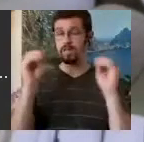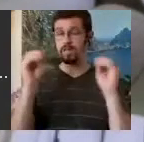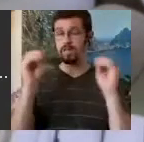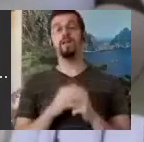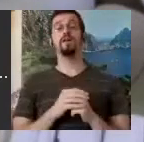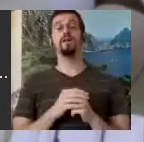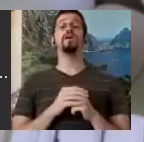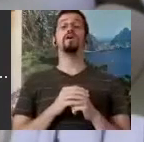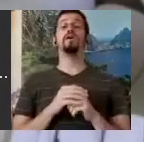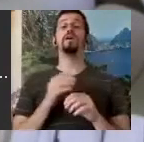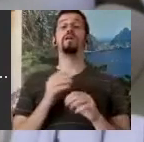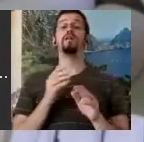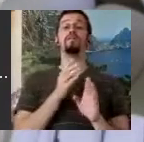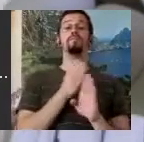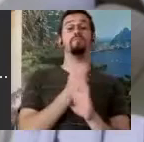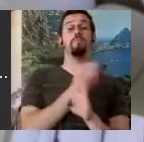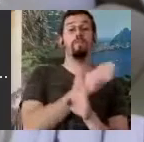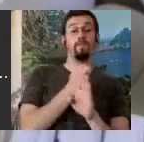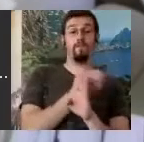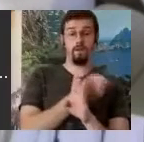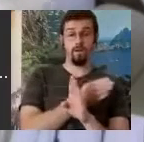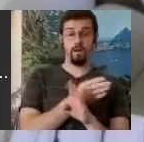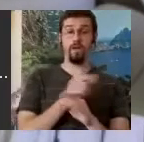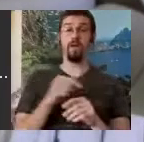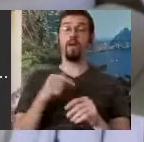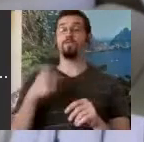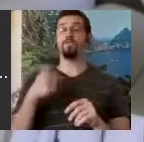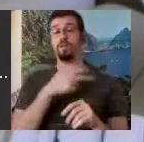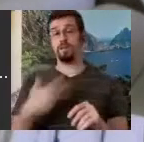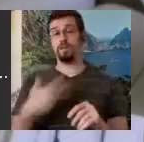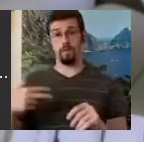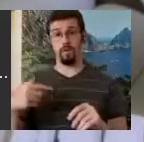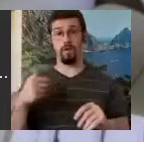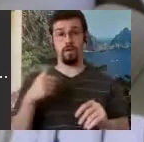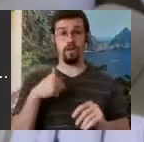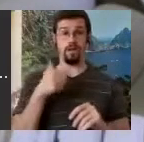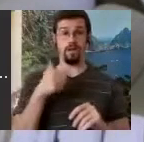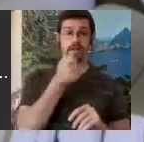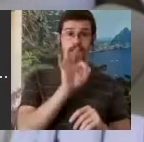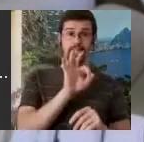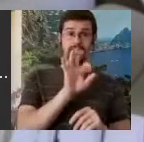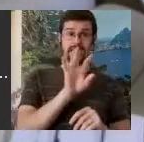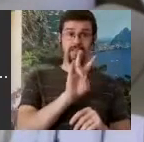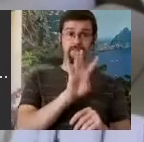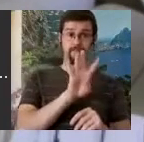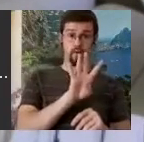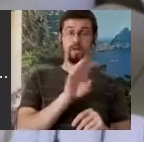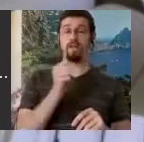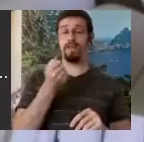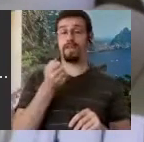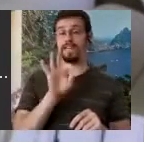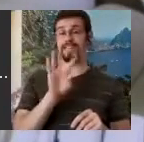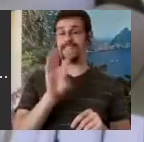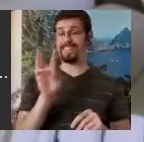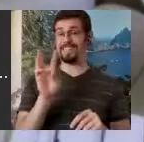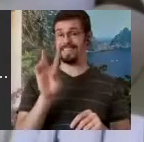home from Denmark between 1974 and 1976 and that's where I met Nancy Romero in